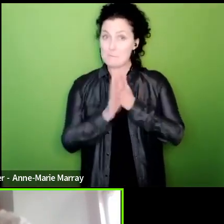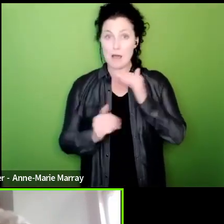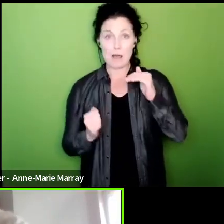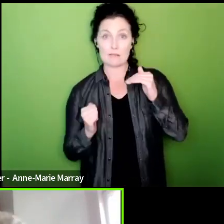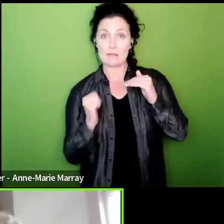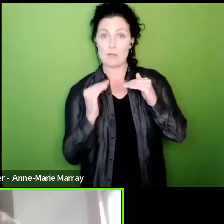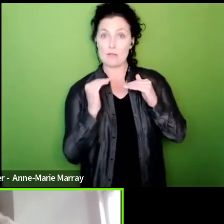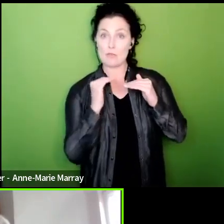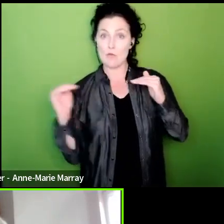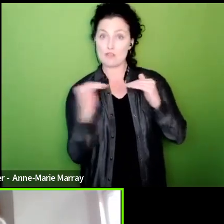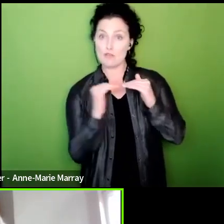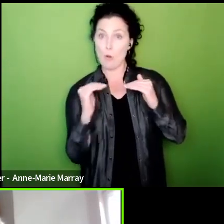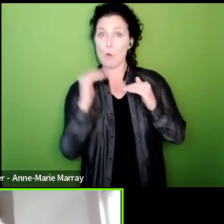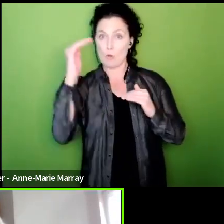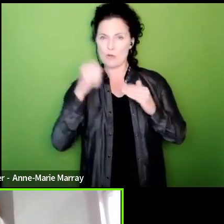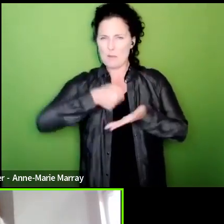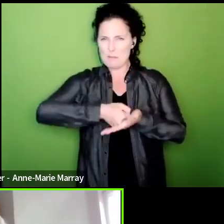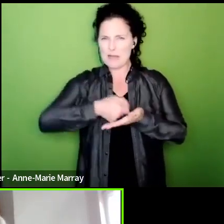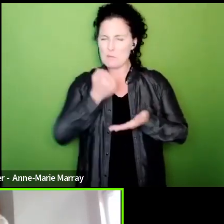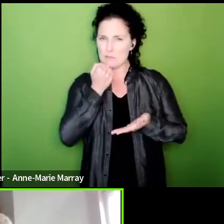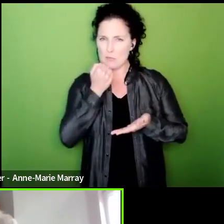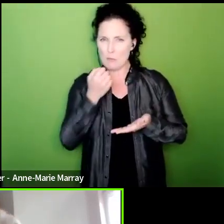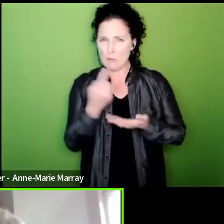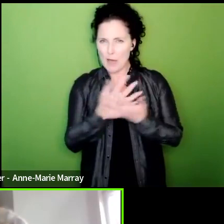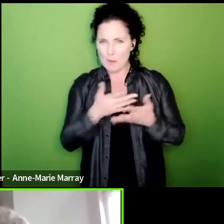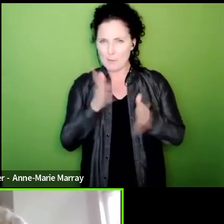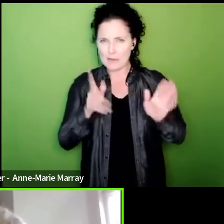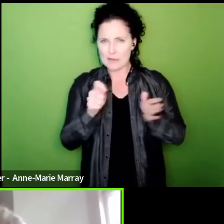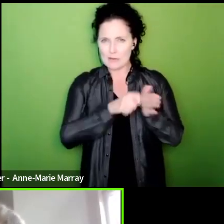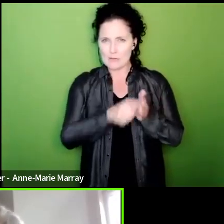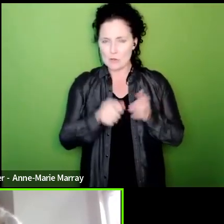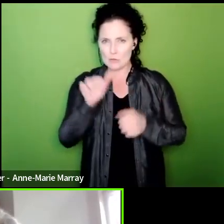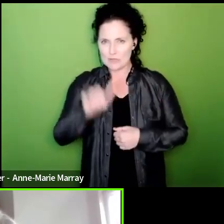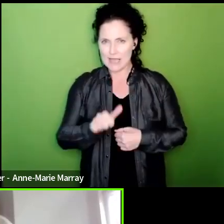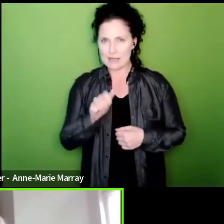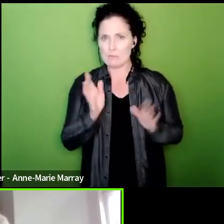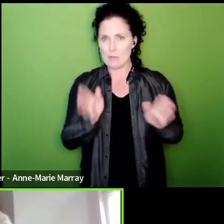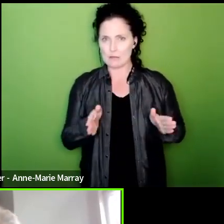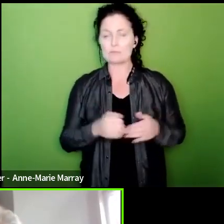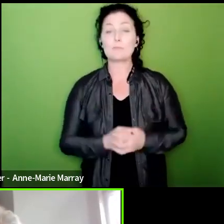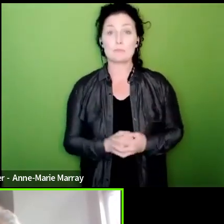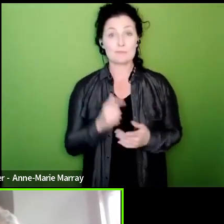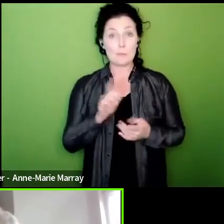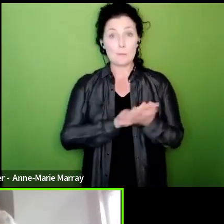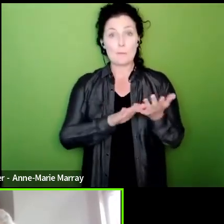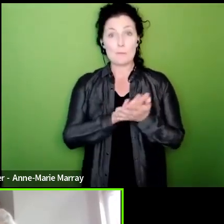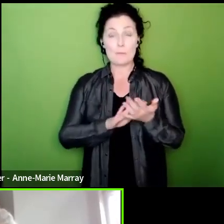it means that we are immediately able now to call for industrial action that will involve a hundred